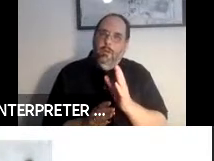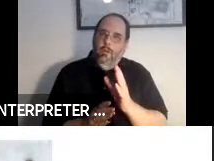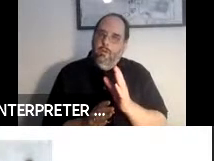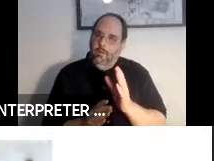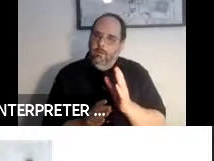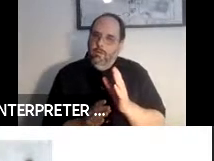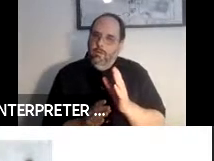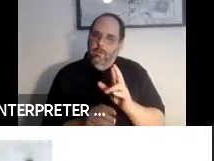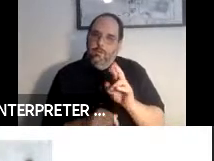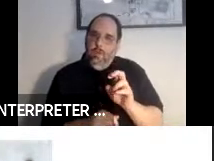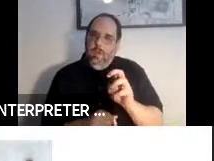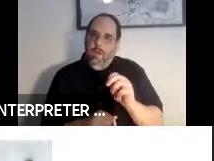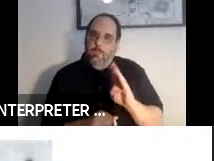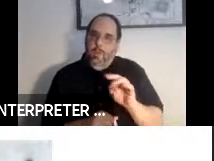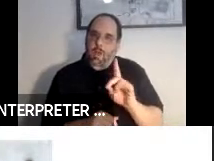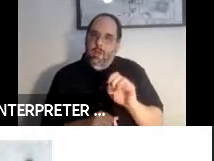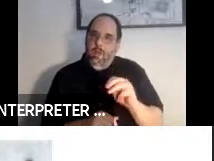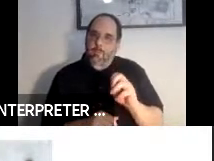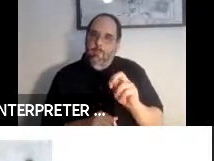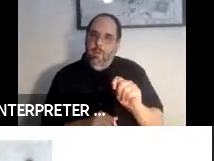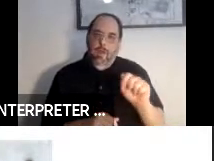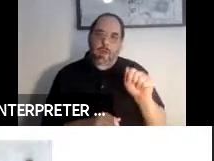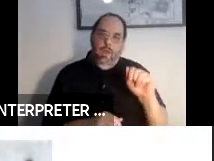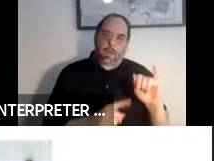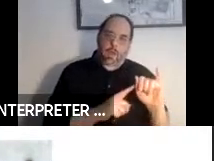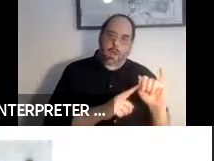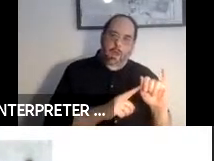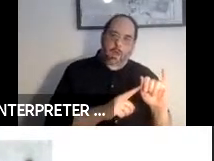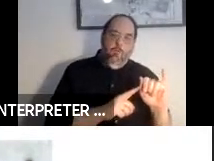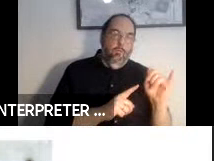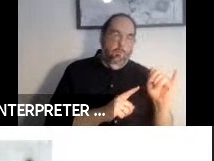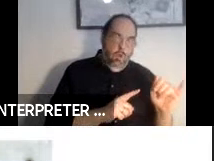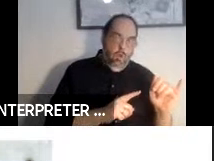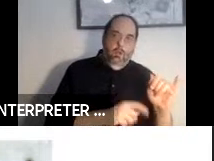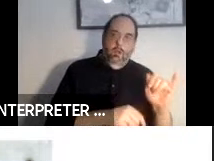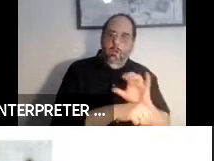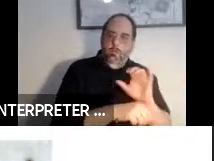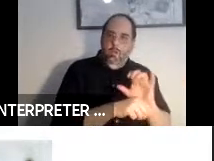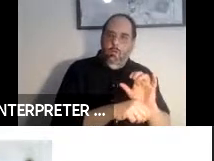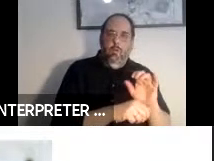where the artificial intelligence is jumping from one machine to another machine is going